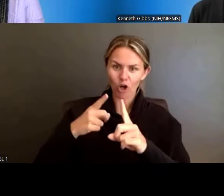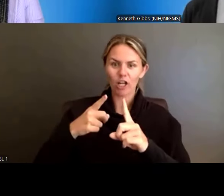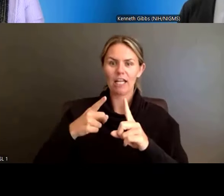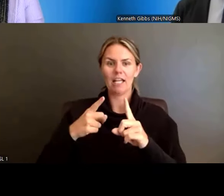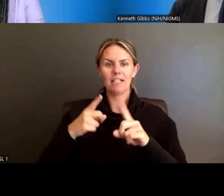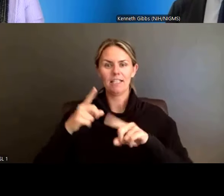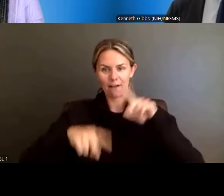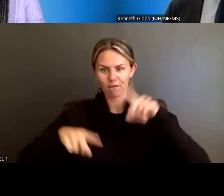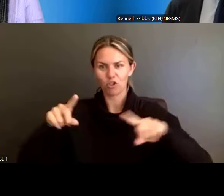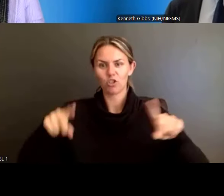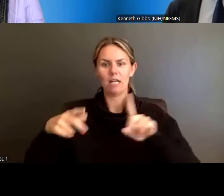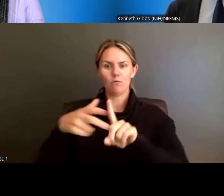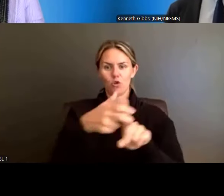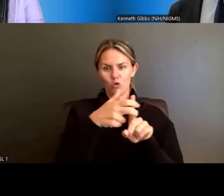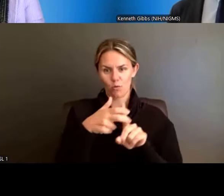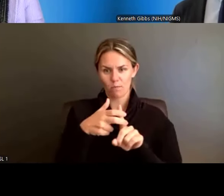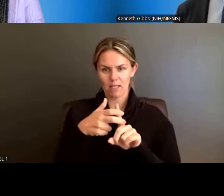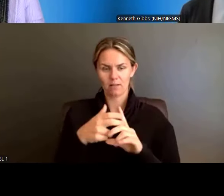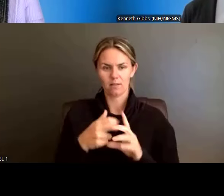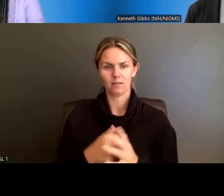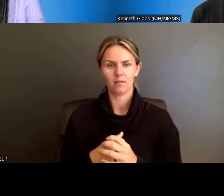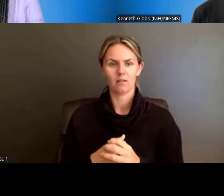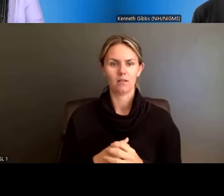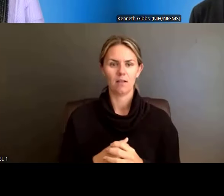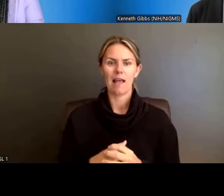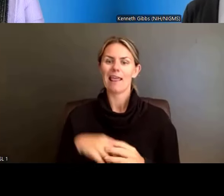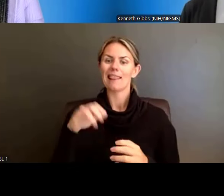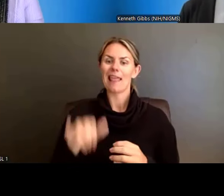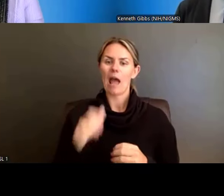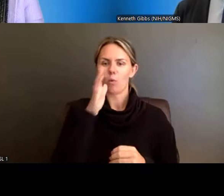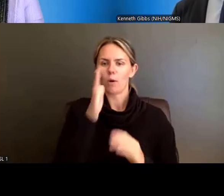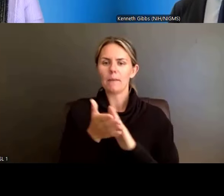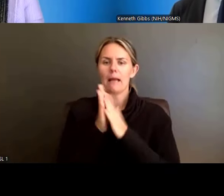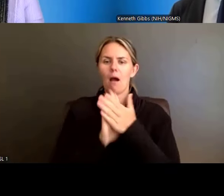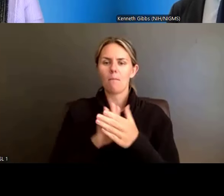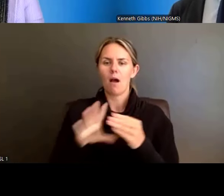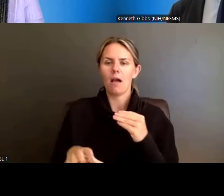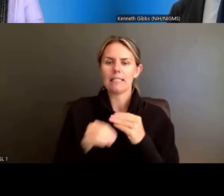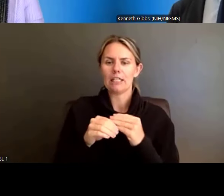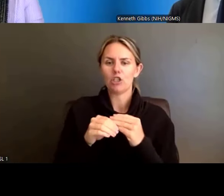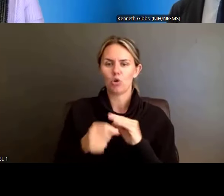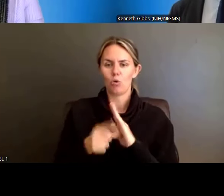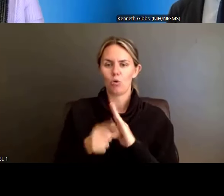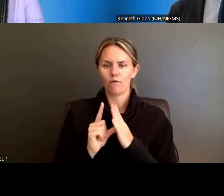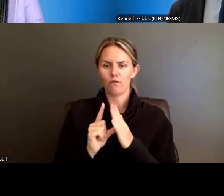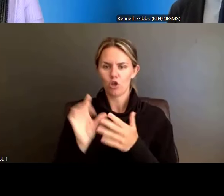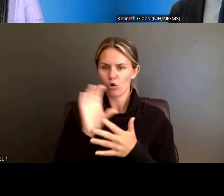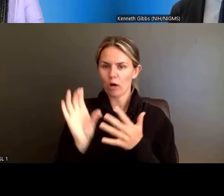But because this is going to be an additional review criteria, it's just like with methods